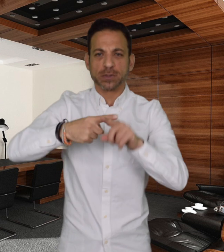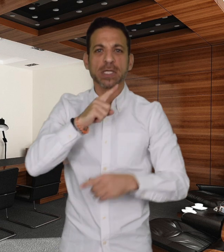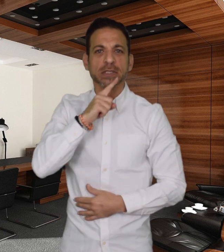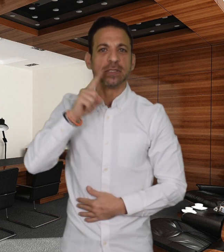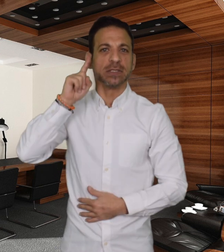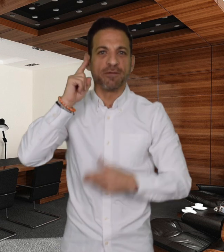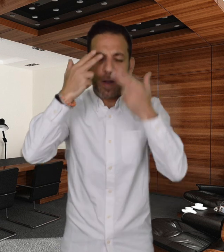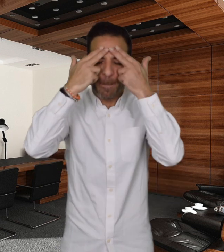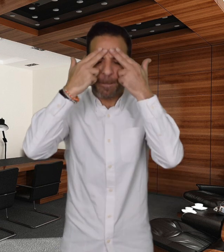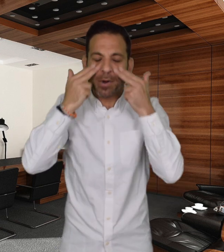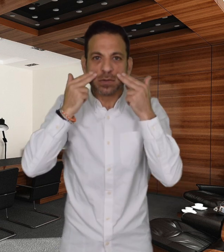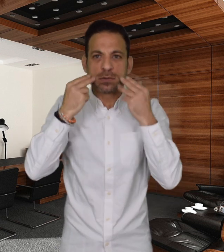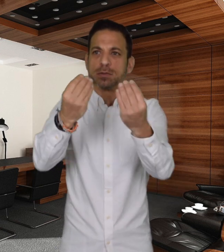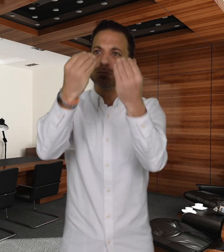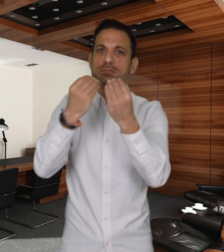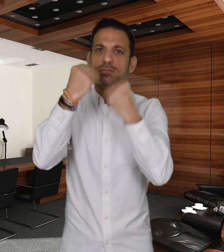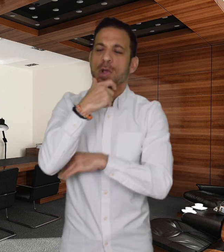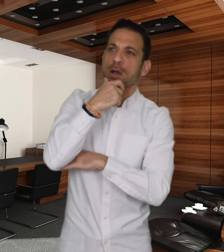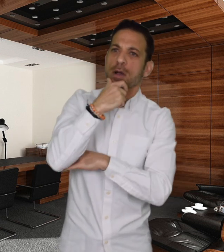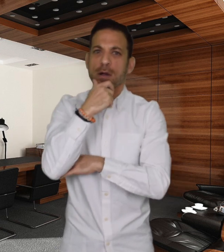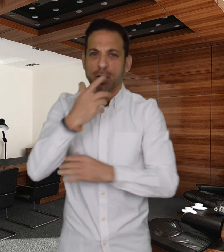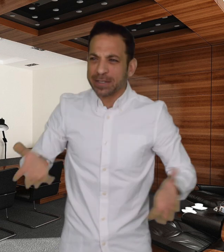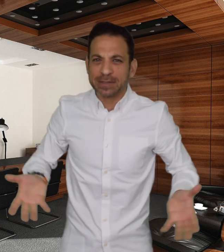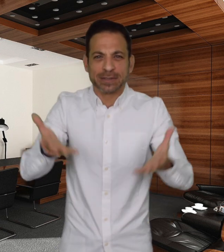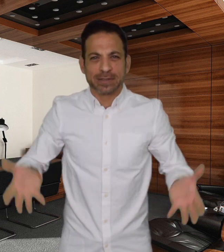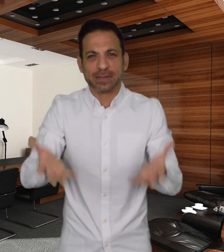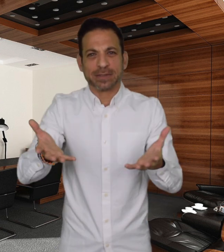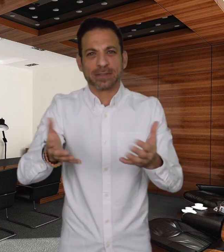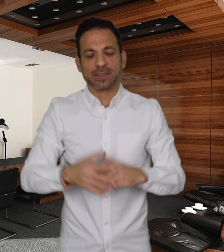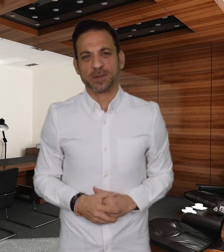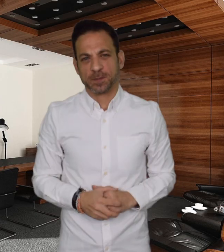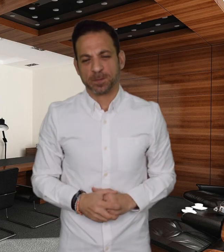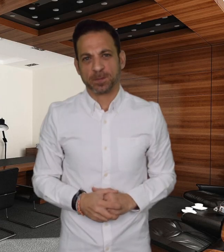and Deaf & Deafblind Awareness training.